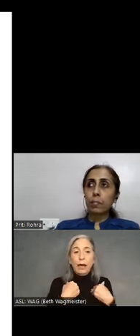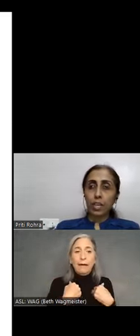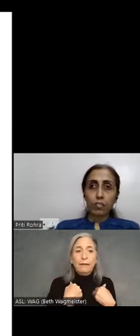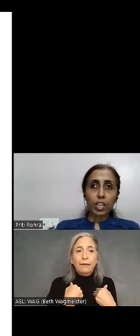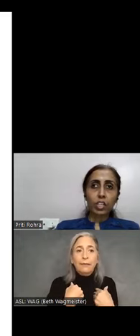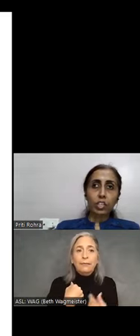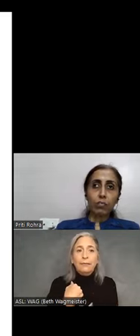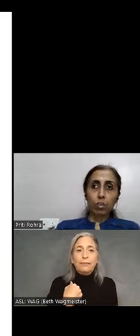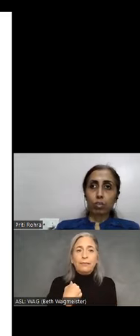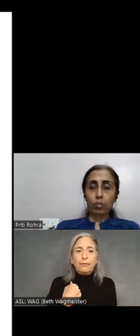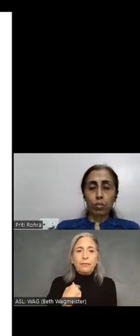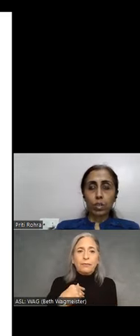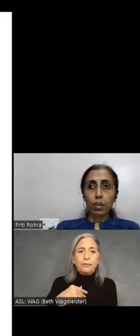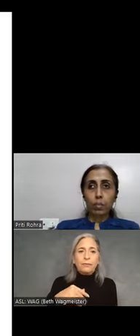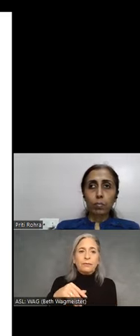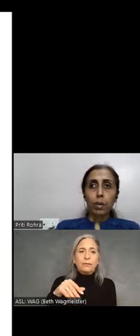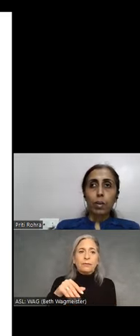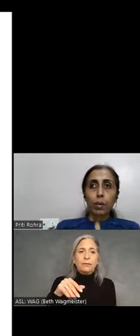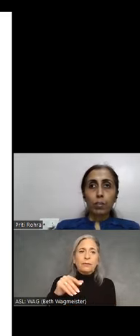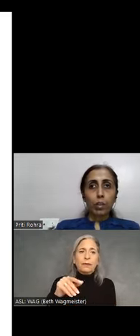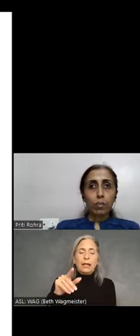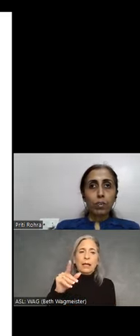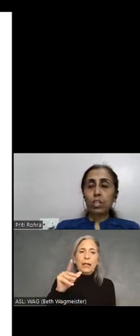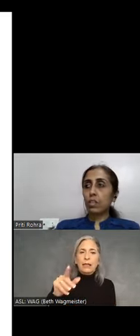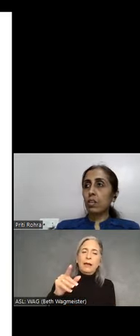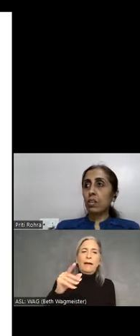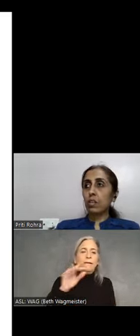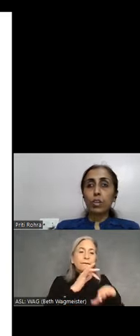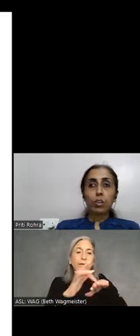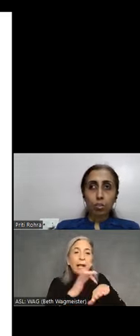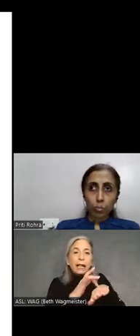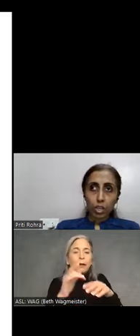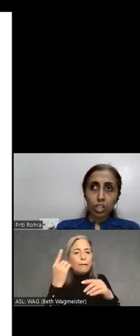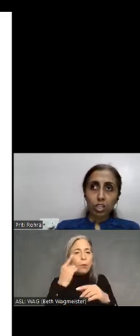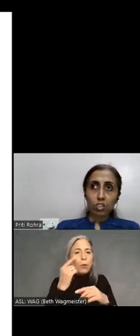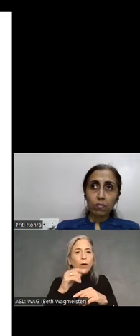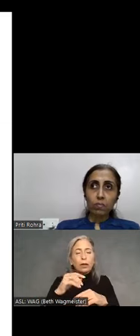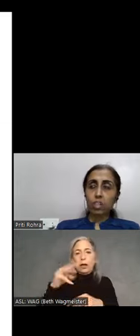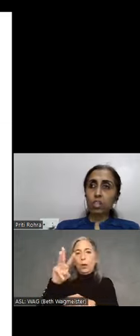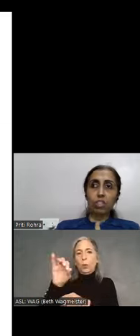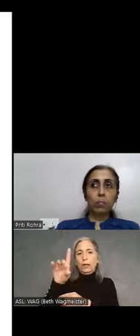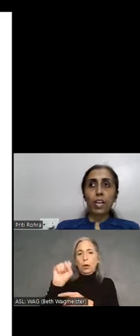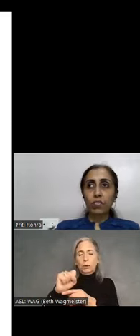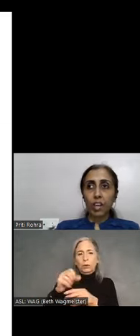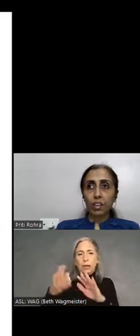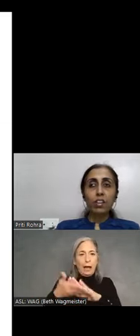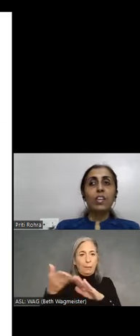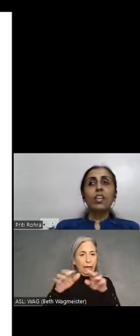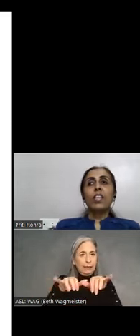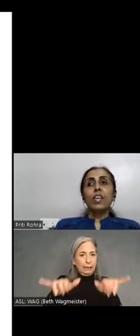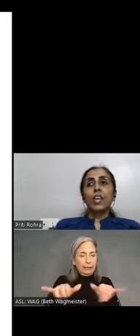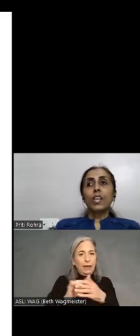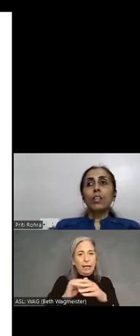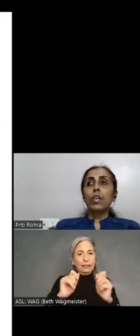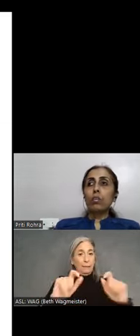magnification which is available with the Windows operating system. Which is Magnifier. You can